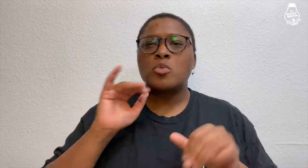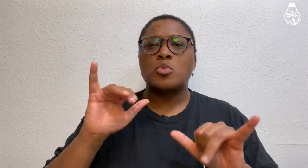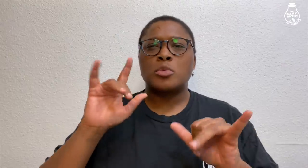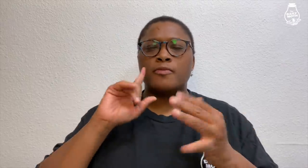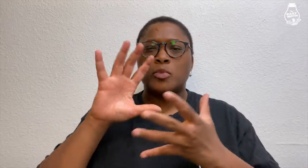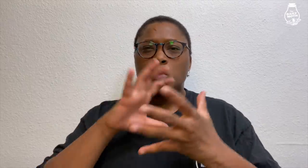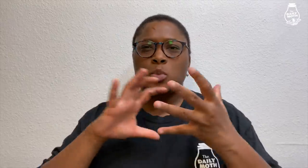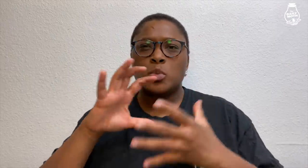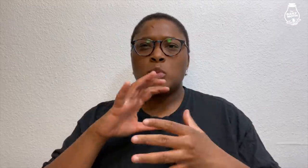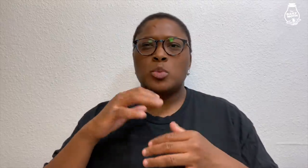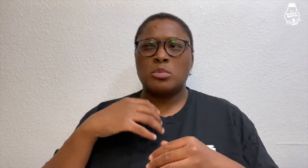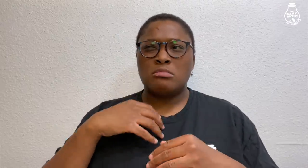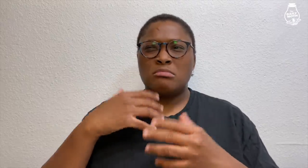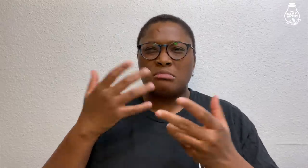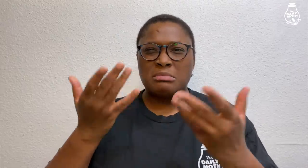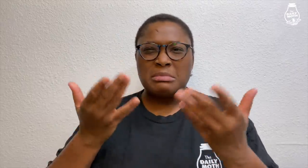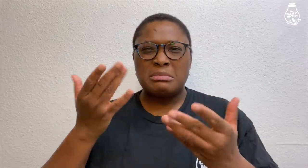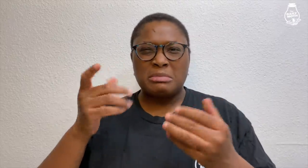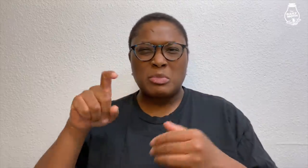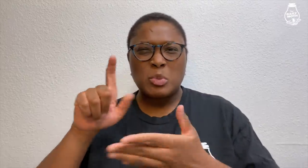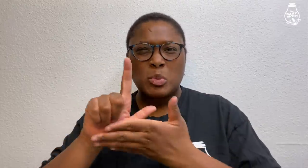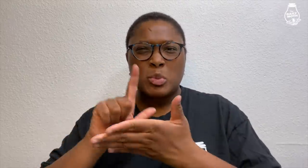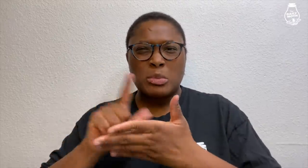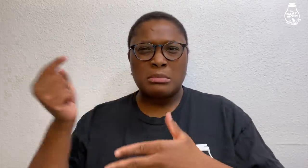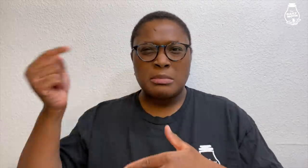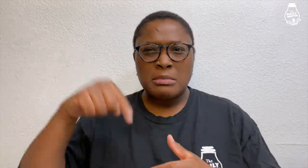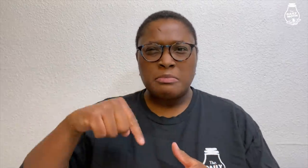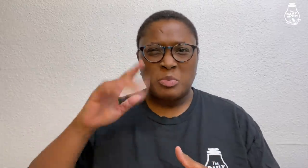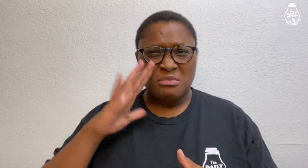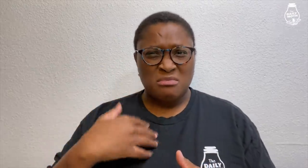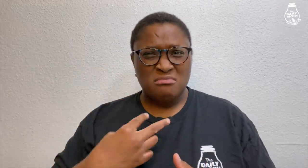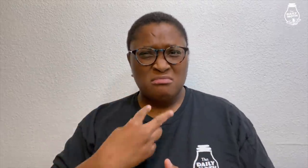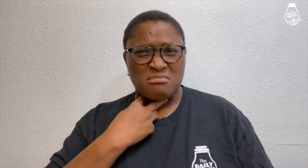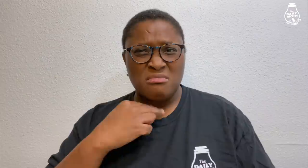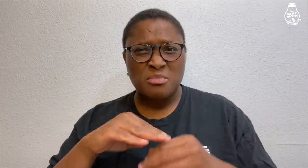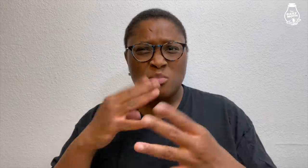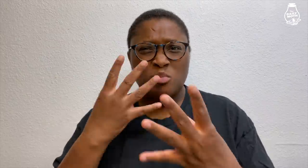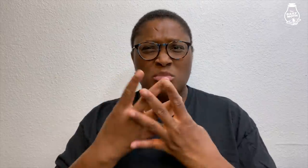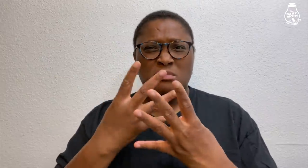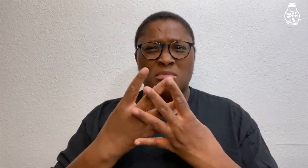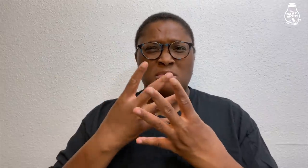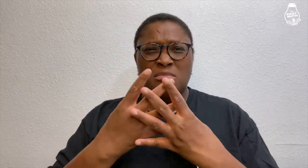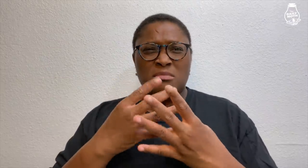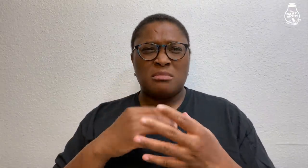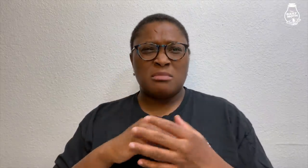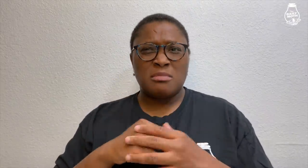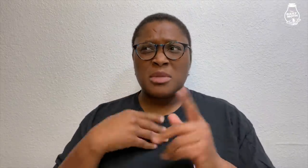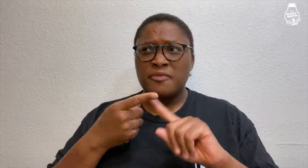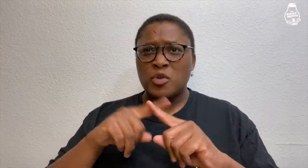Mavrick is confused. He says he might need a lawyer and asks if he'll be stuck in prison.